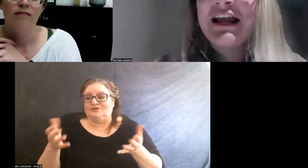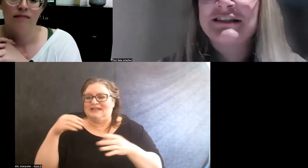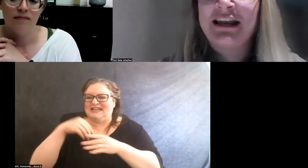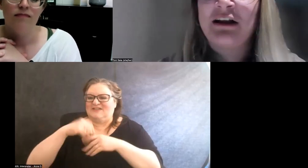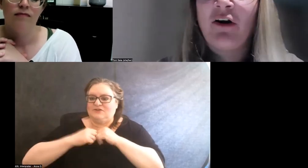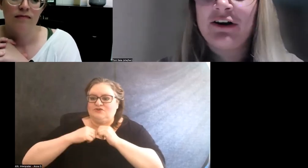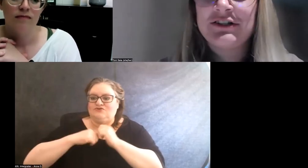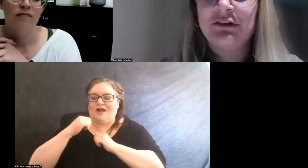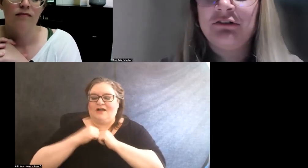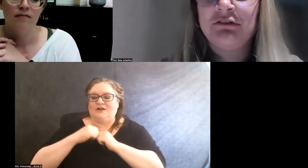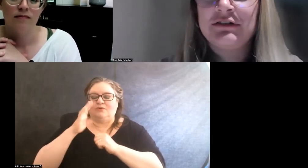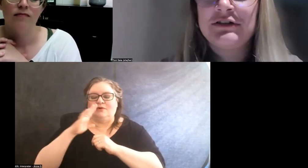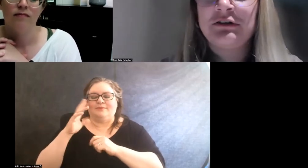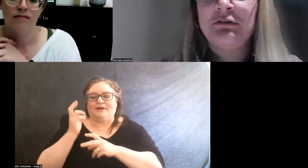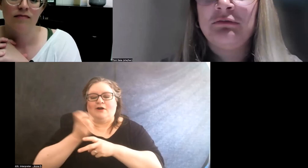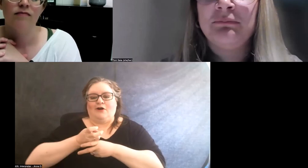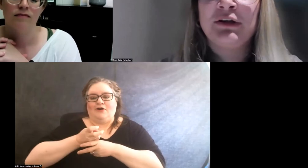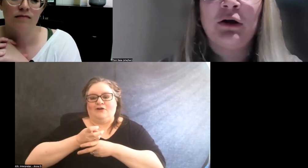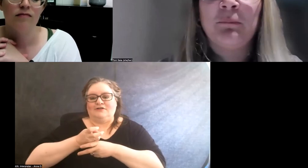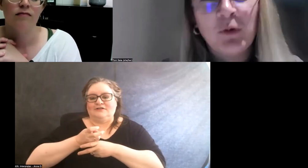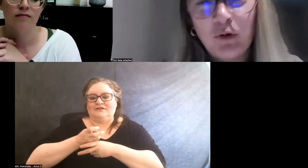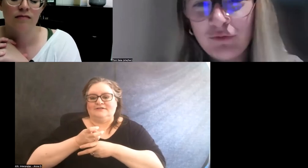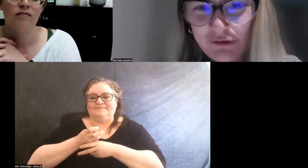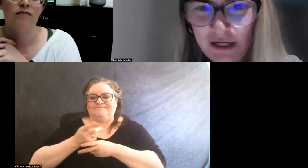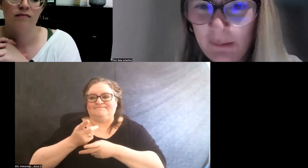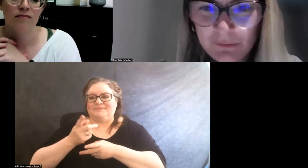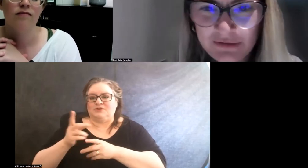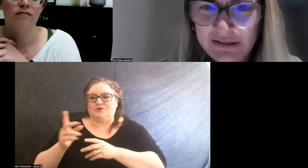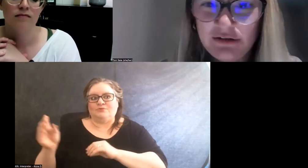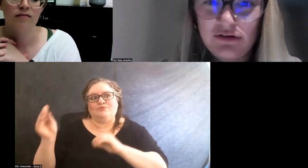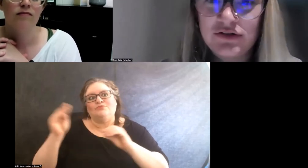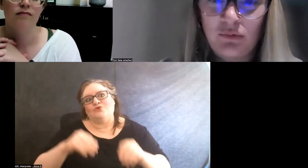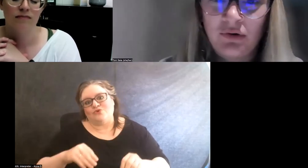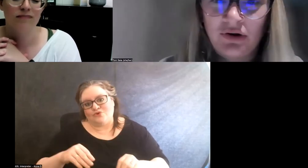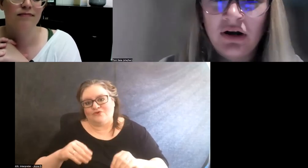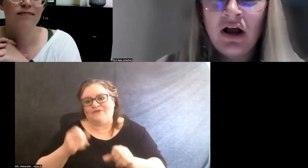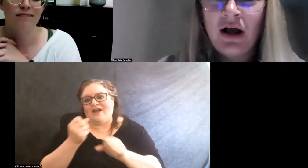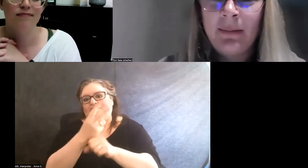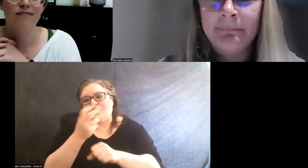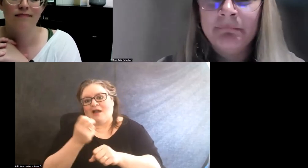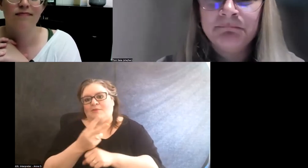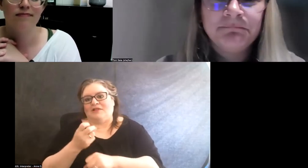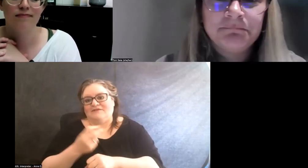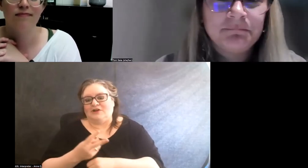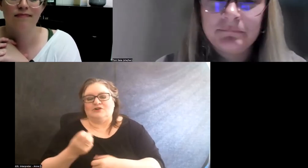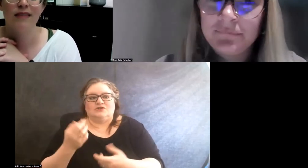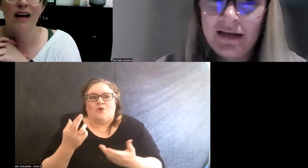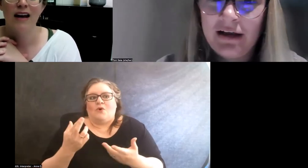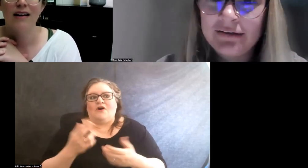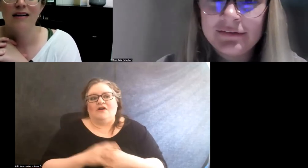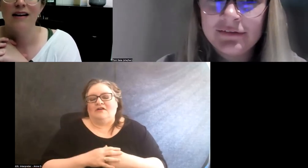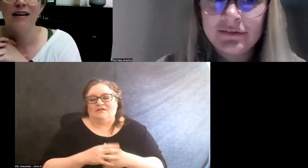it's then hard to, you know, move every couple of years or, yeah.